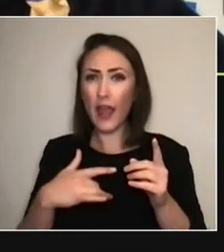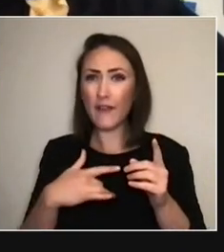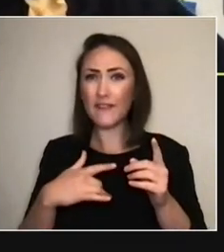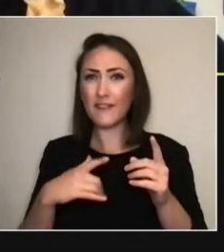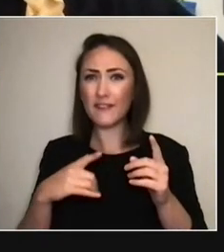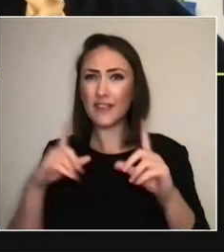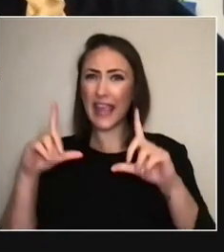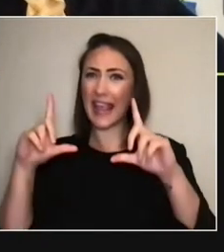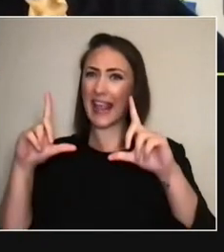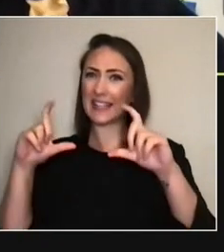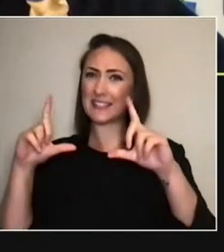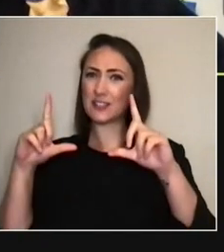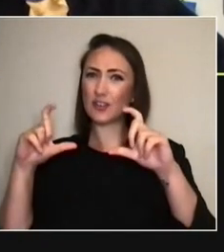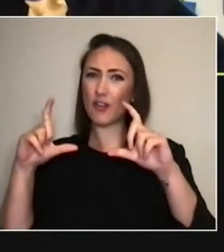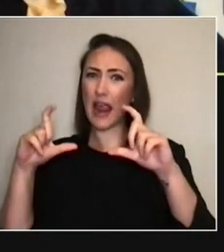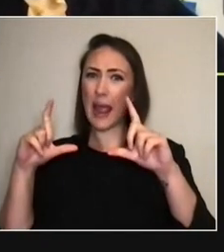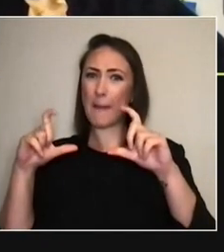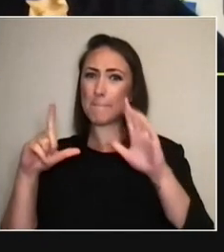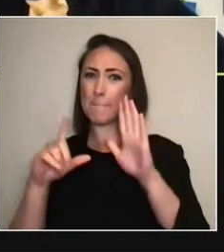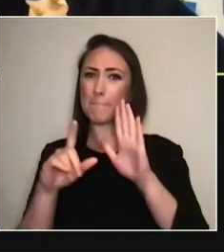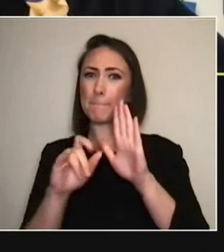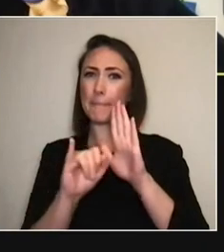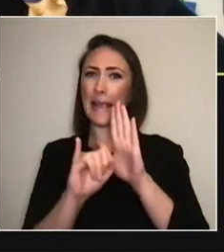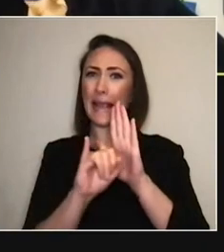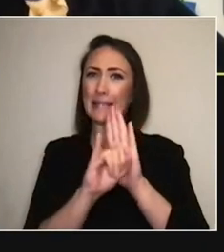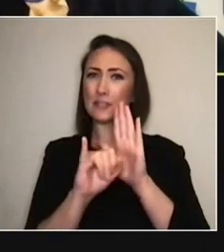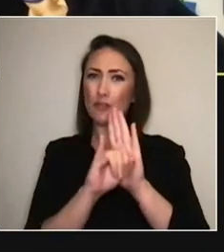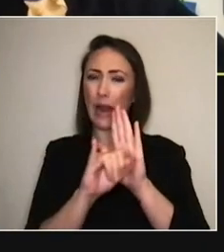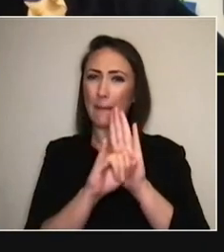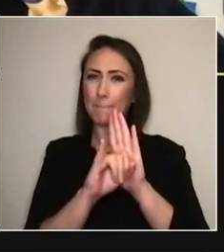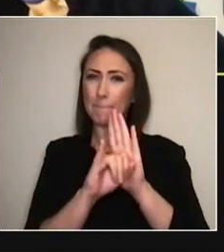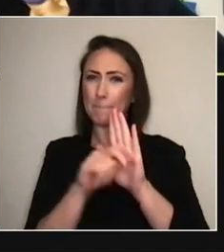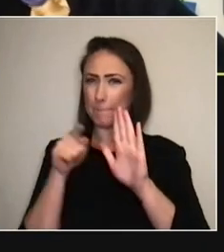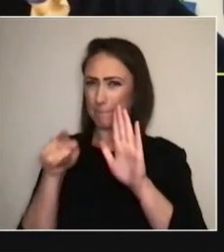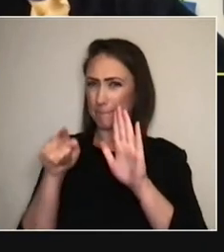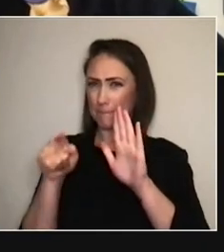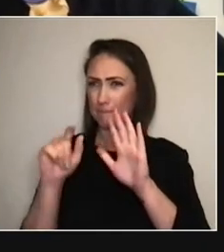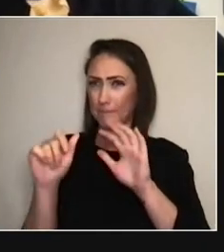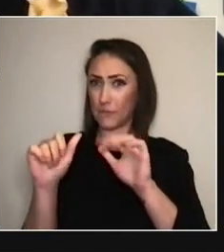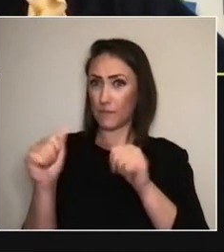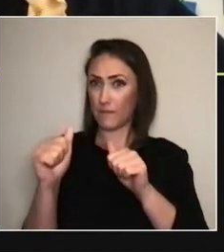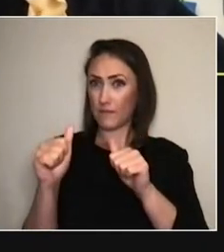We just kind of grabbed on to any piece of tech and we were like, 'Let's give it a whirl.' Was that kind of what it was like?